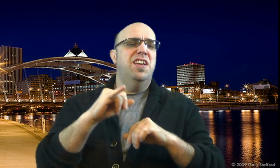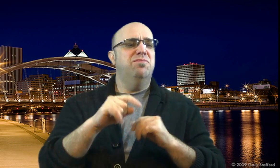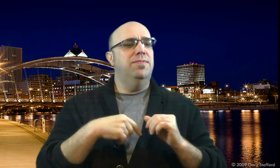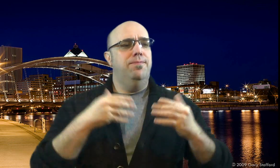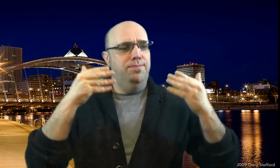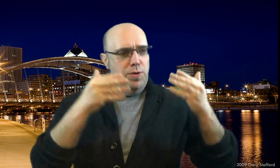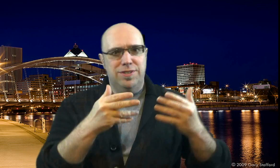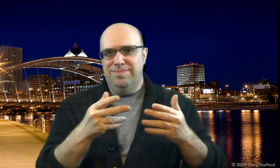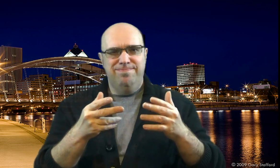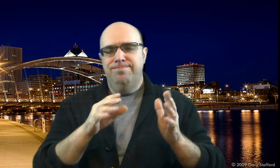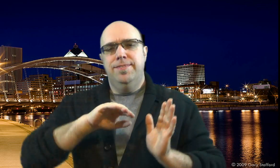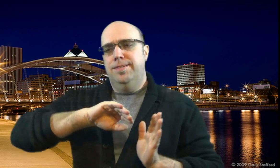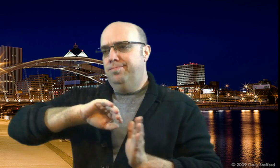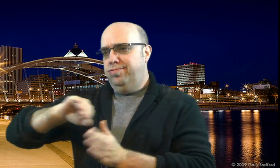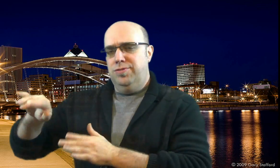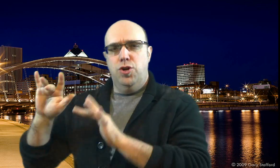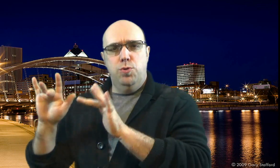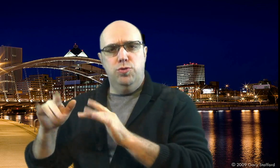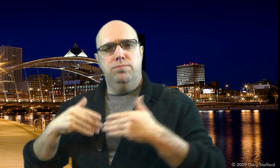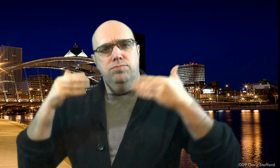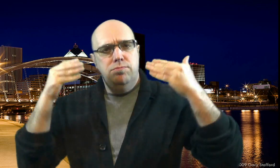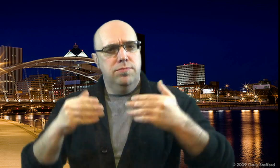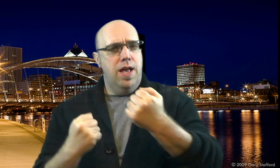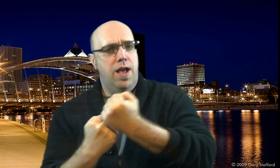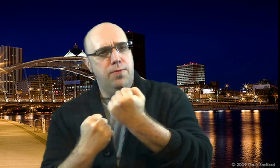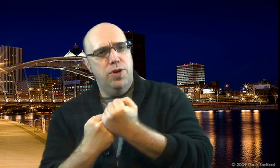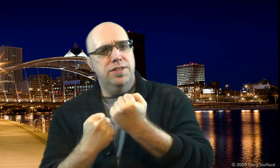I decided to put my advocating priority as my main focus and to push out the computer work.